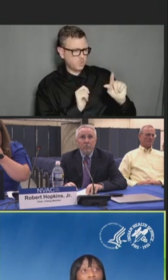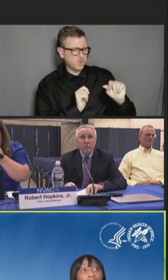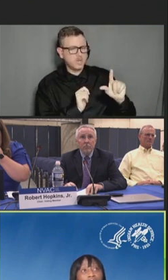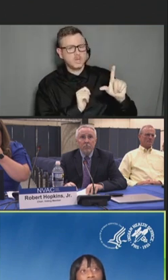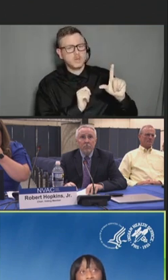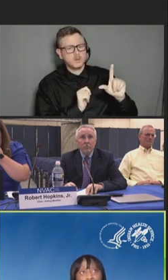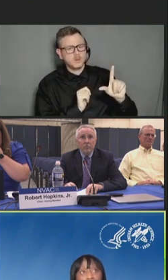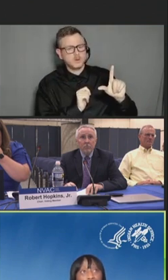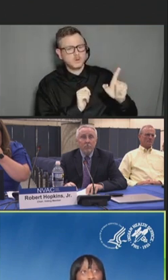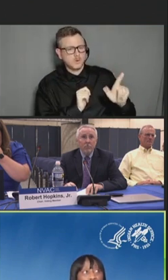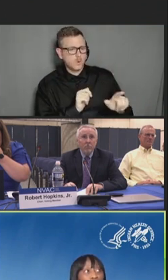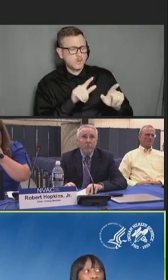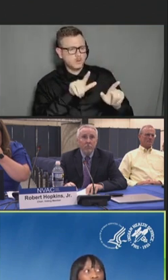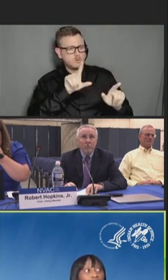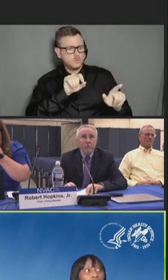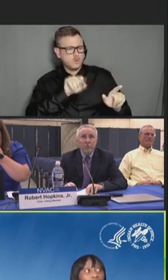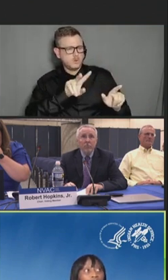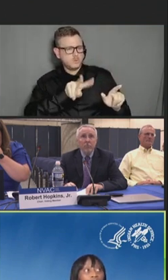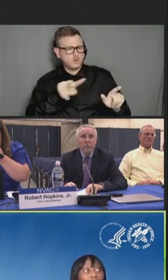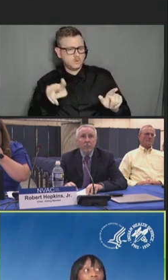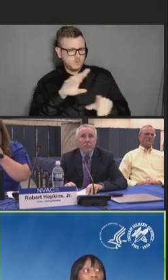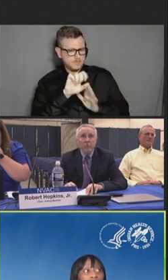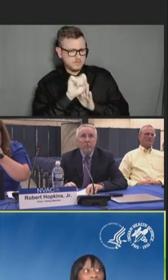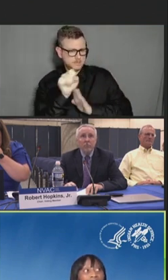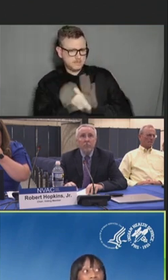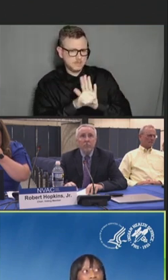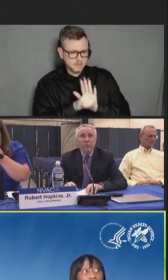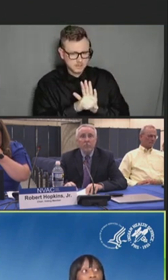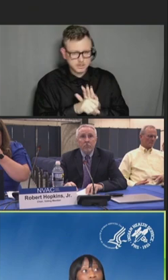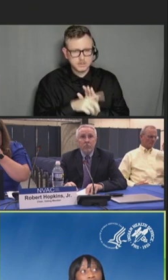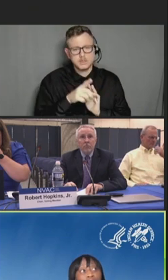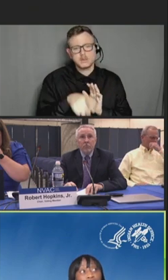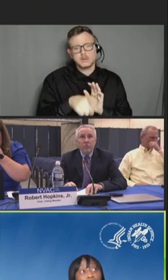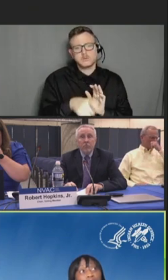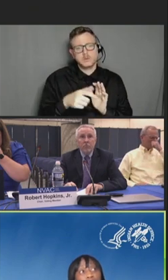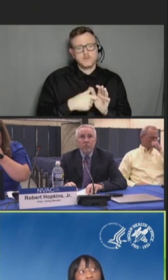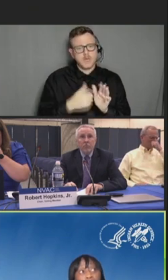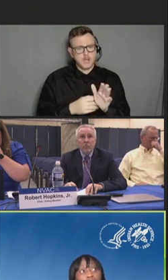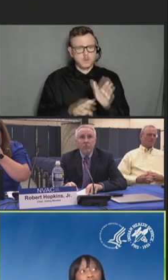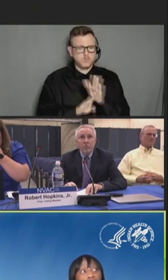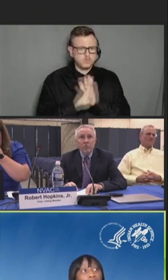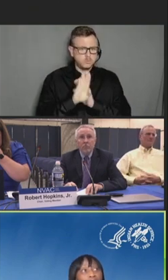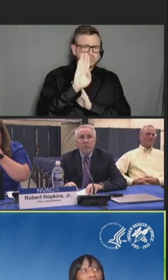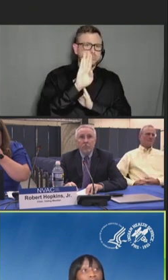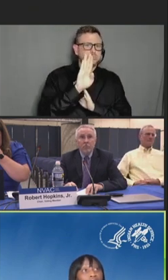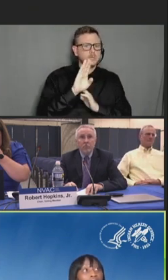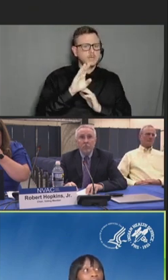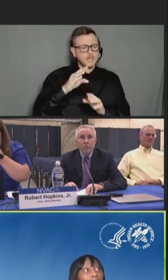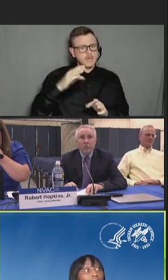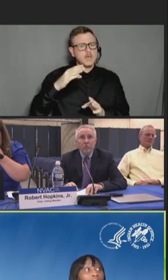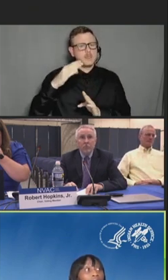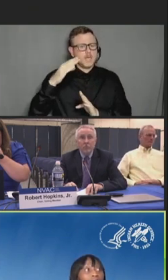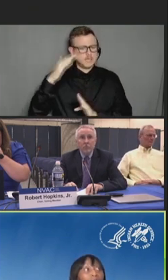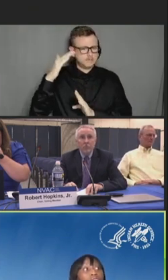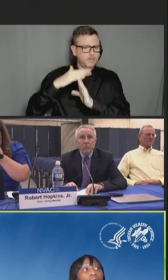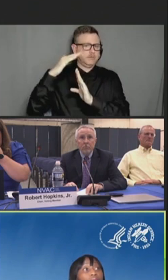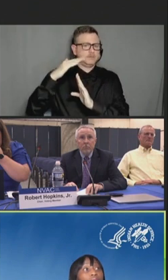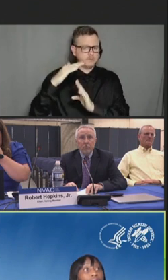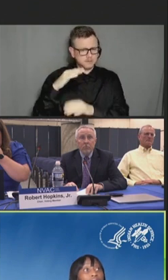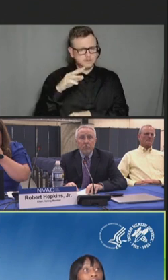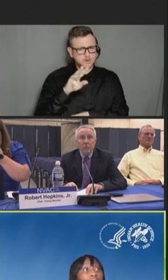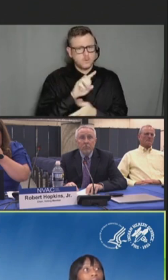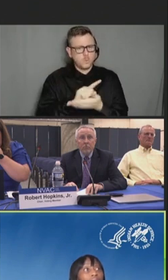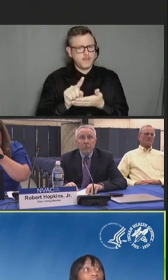The ILI activity showed LE rapid increase that peaked at week 50 and subsequently a